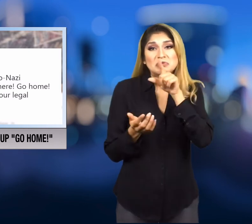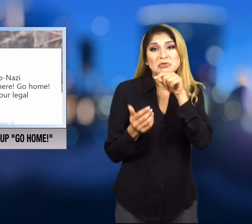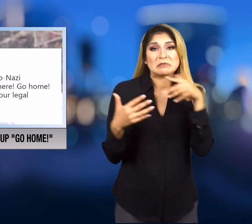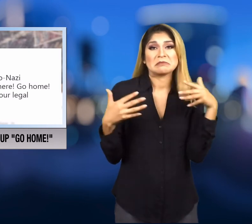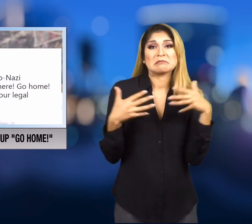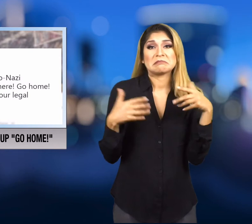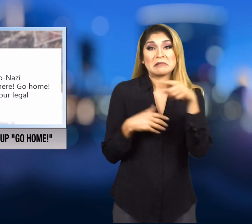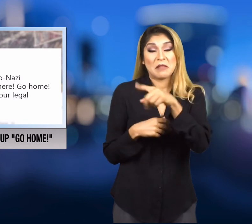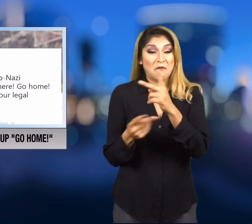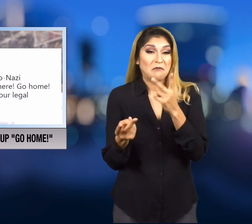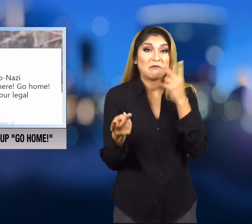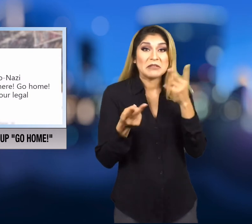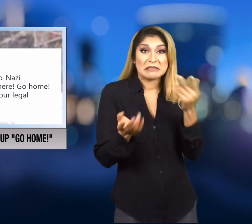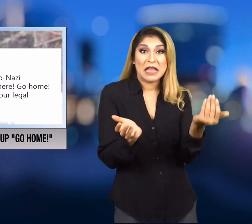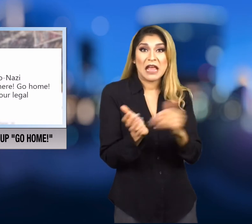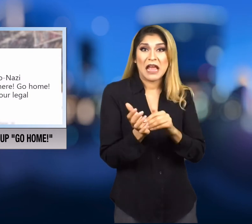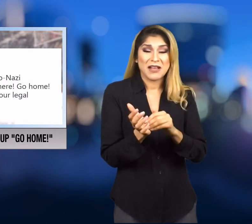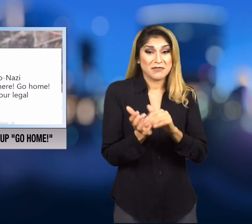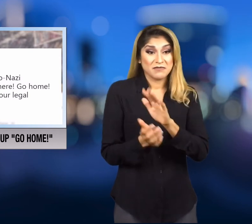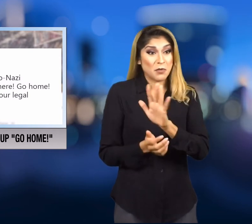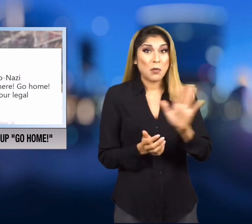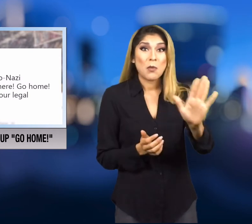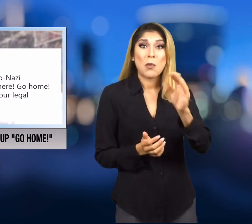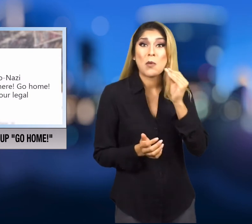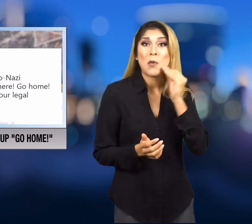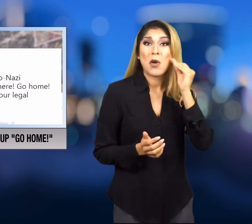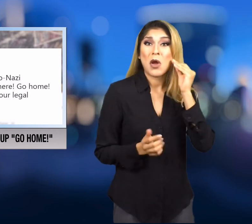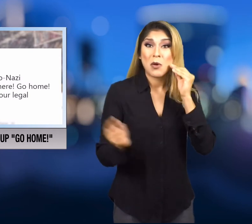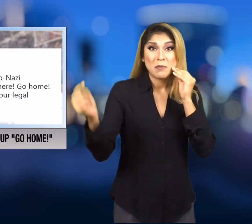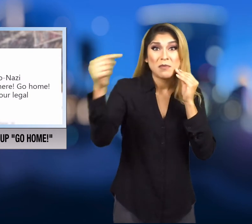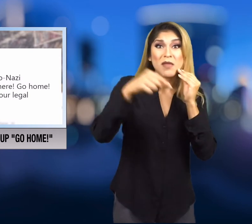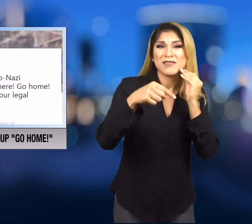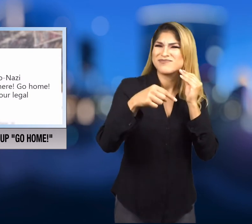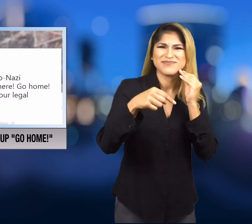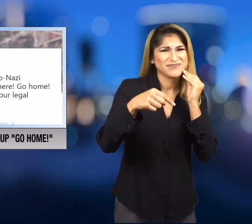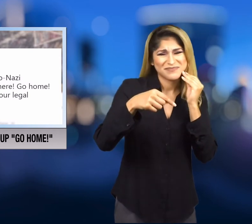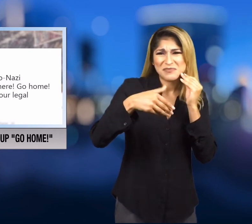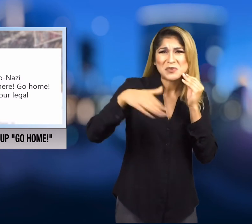You are not welcome here. Go home."